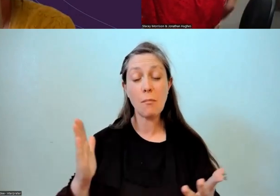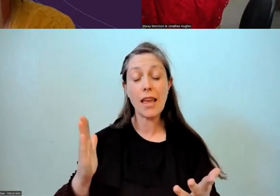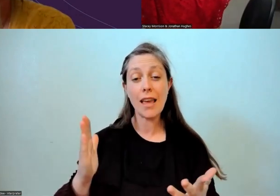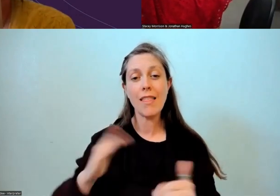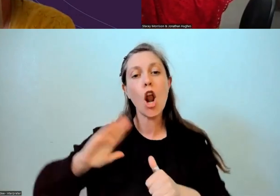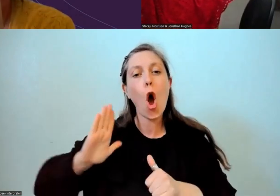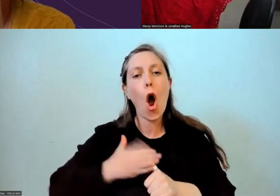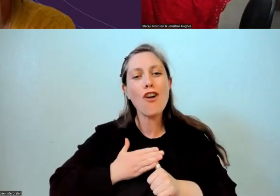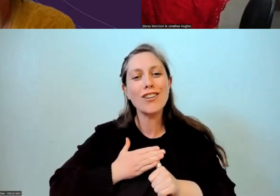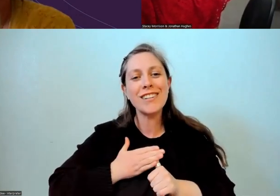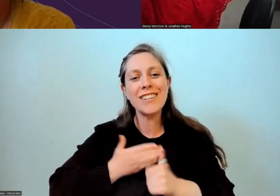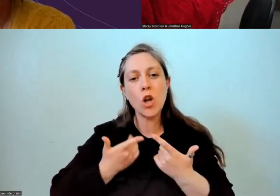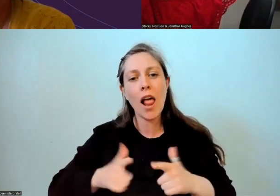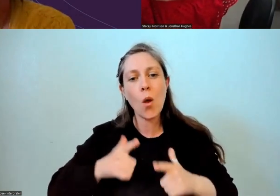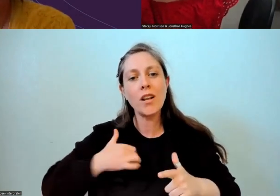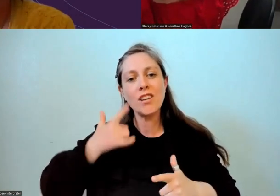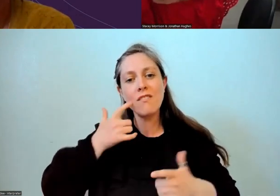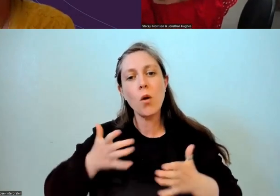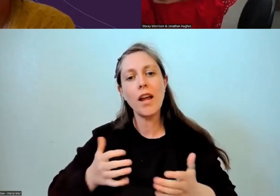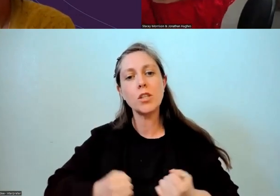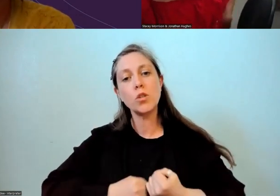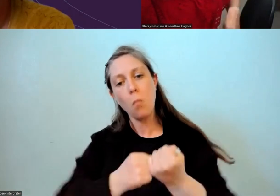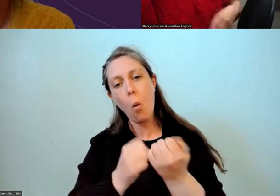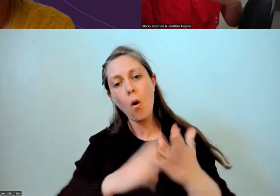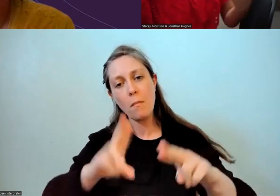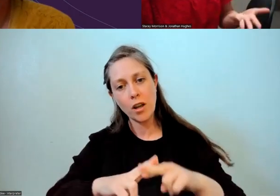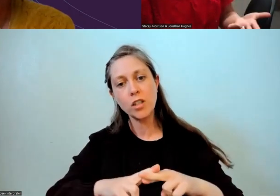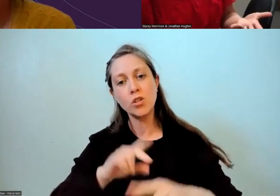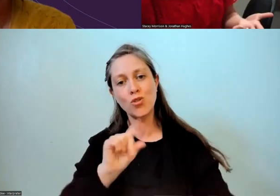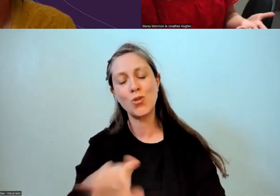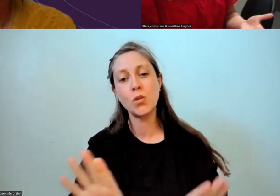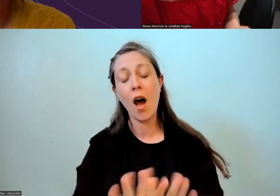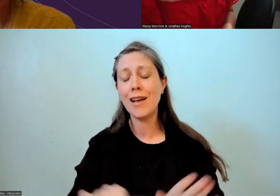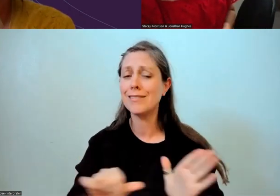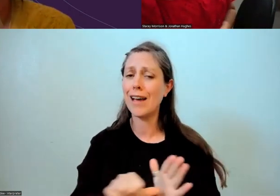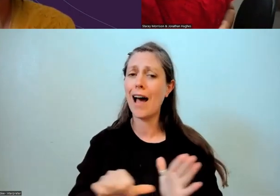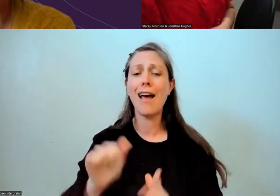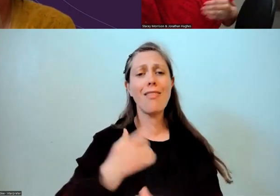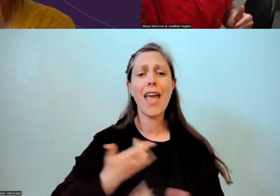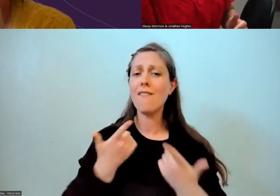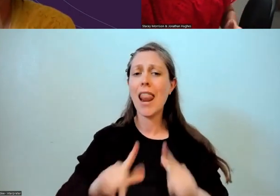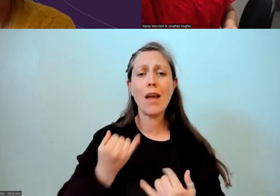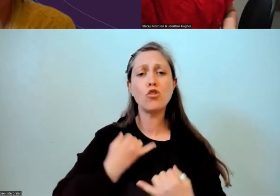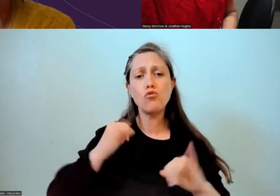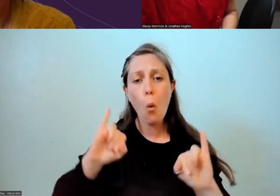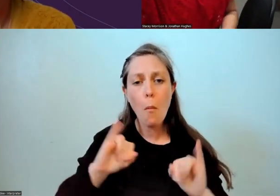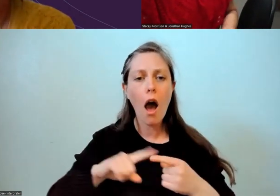then we have to find ways to support parents to do that, 'cause it's hard. You're working with their language trauma, they're not going there.